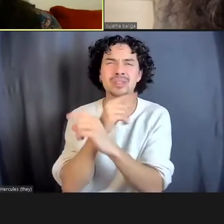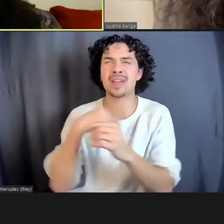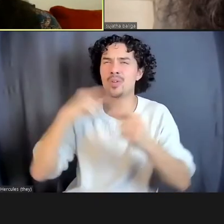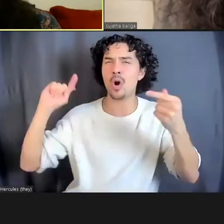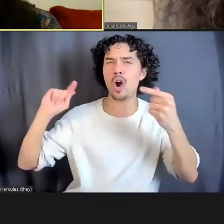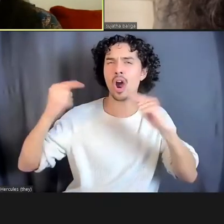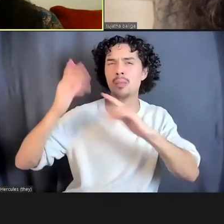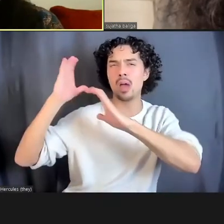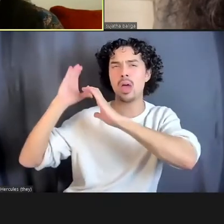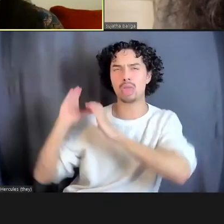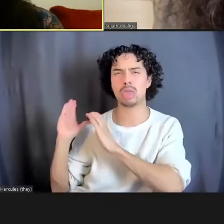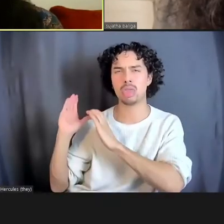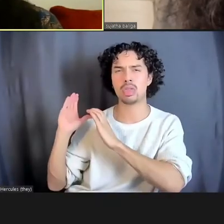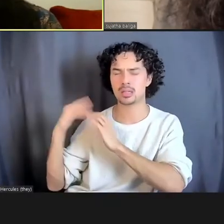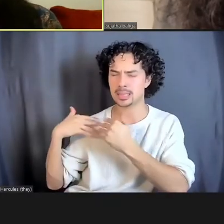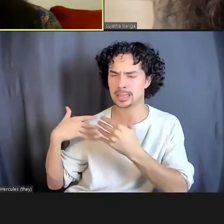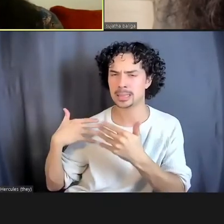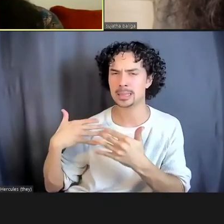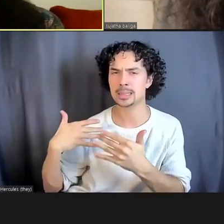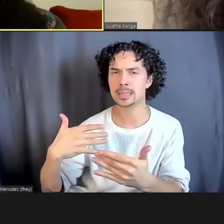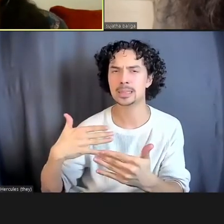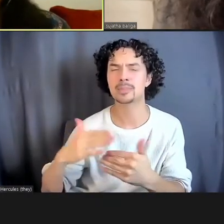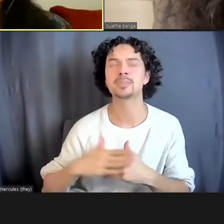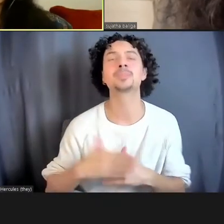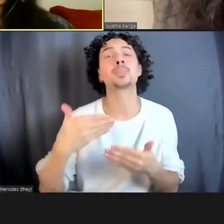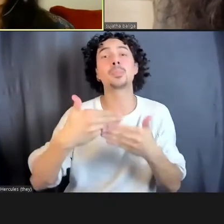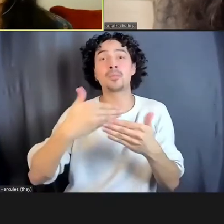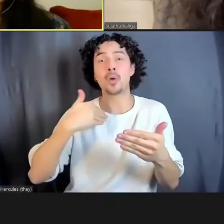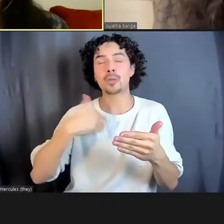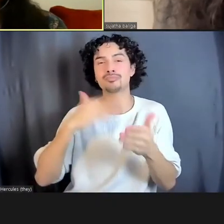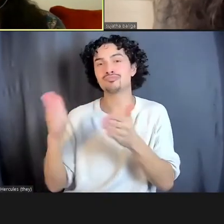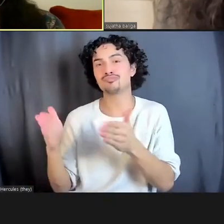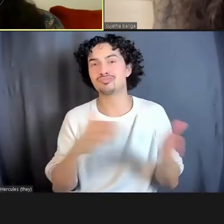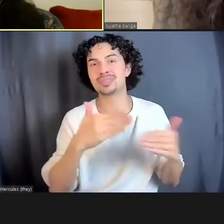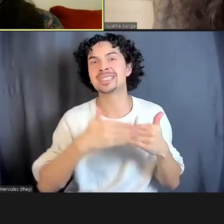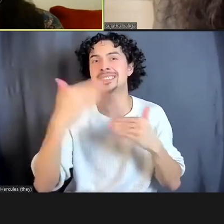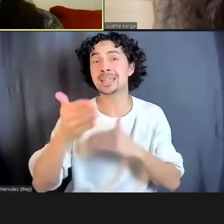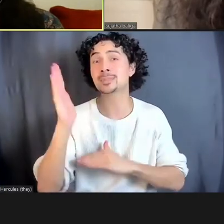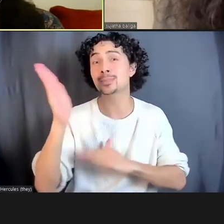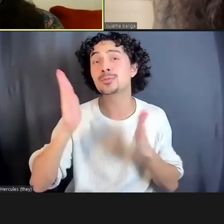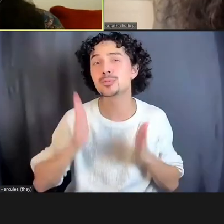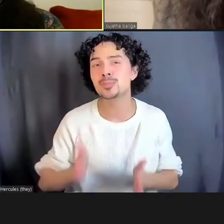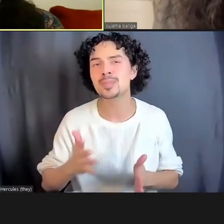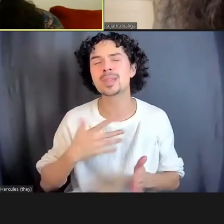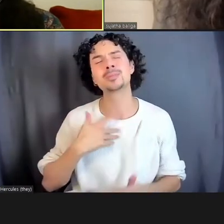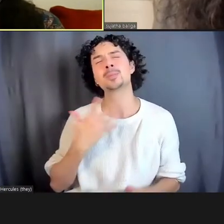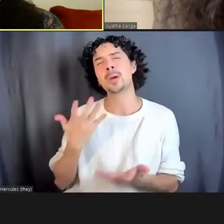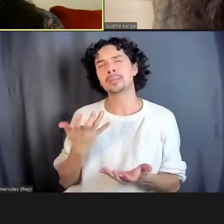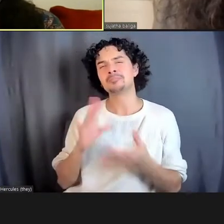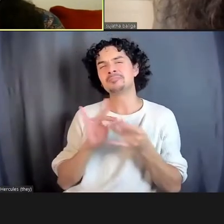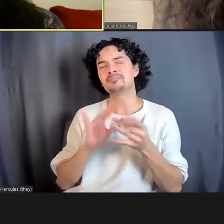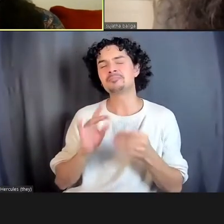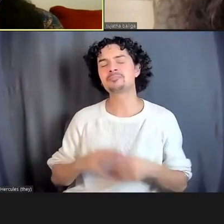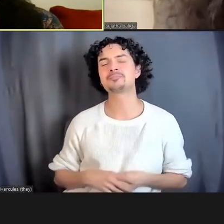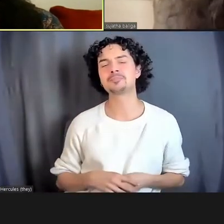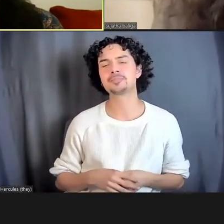And then before we move on to the next speaker, I was also just curious about